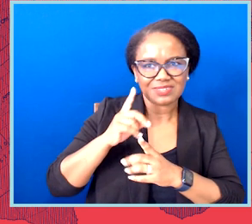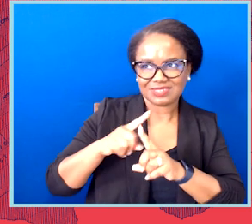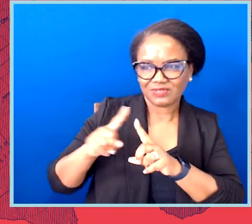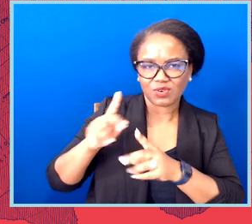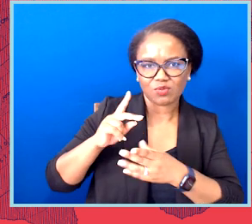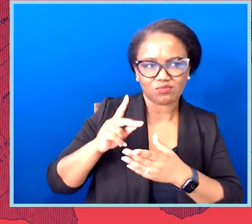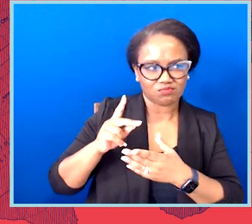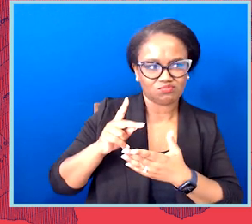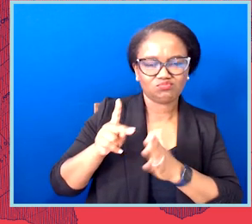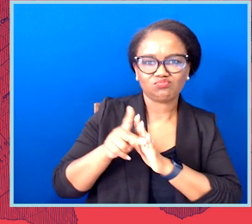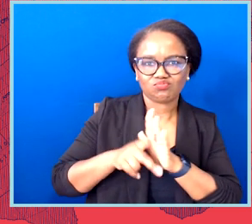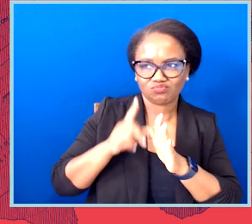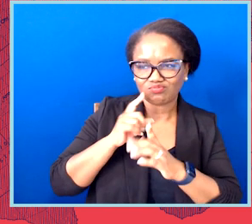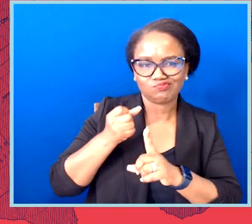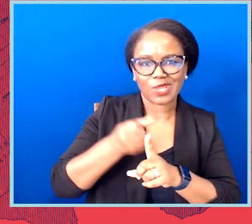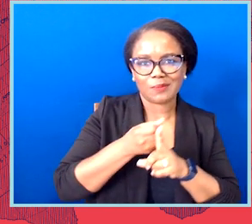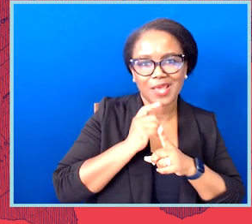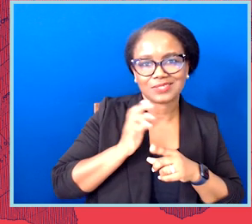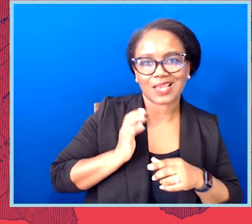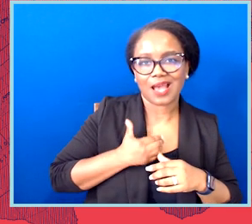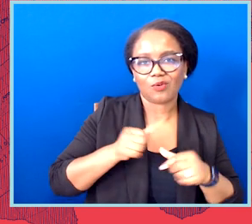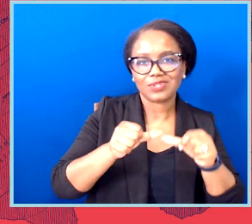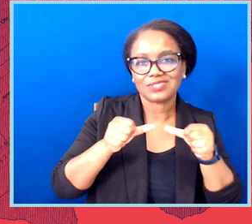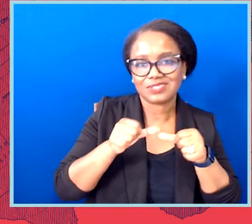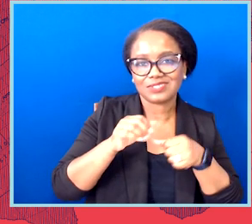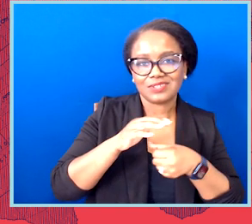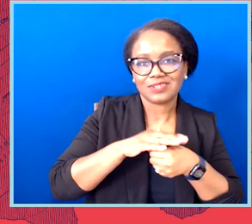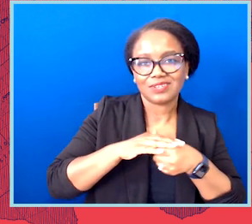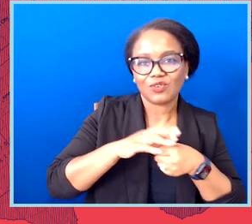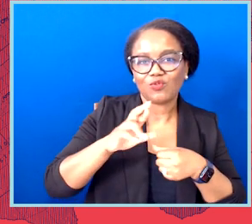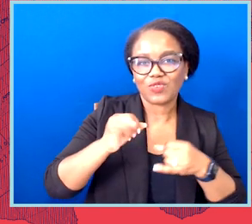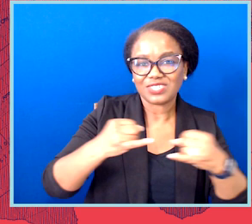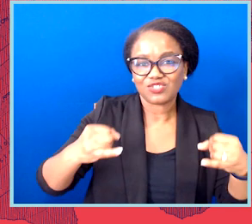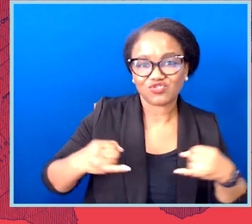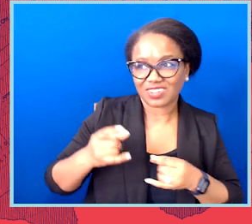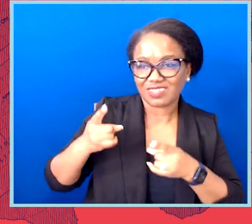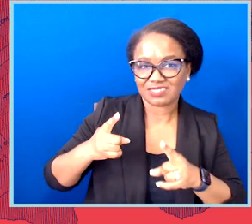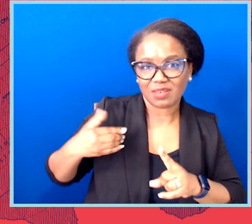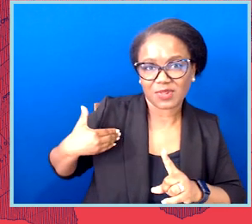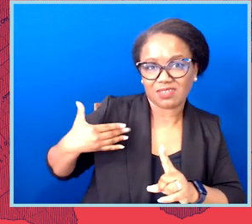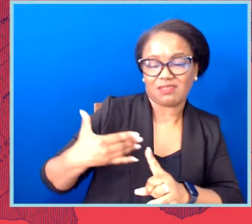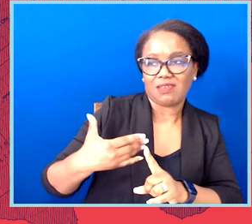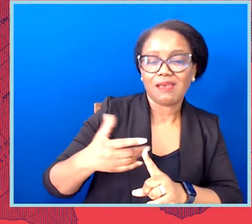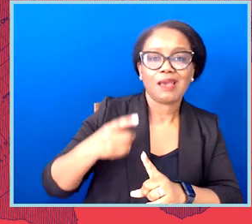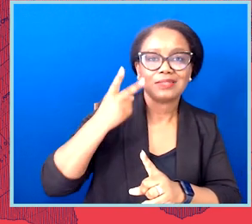and will be bringing this redistricting cycle. There's also important information on really why it's important to pay attention right